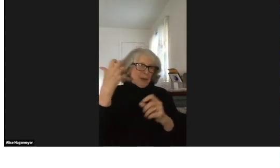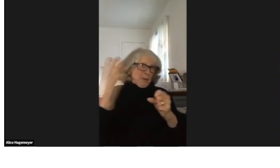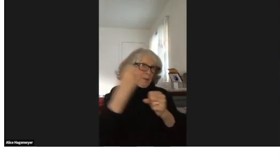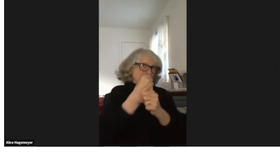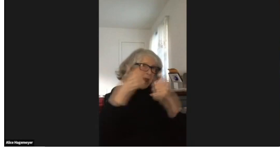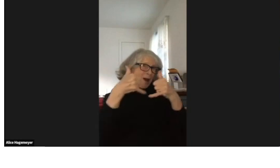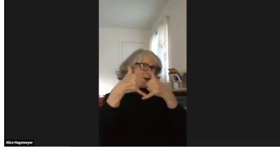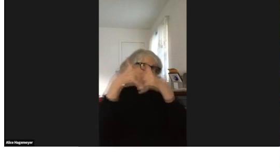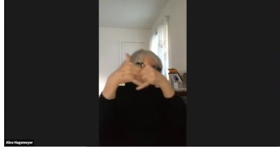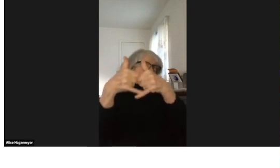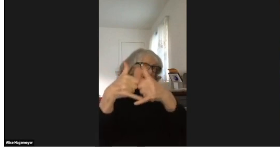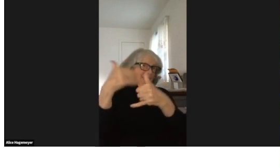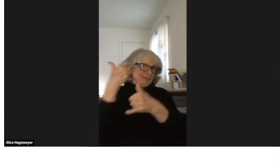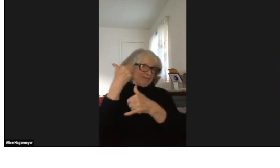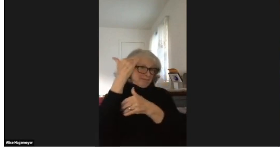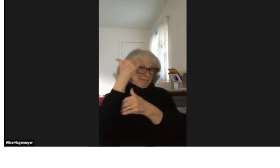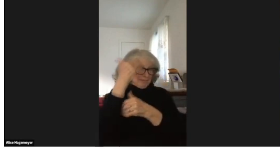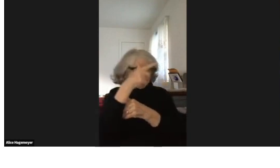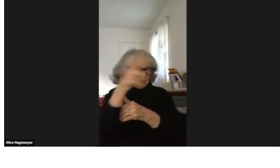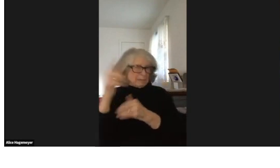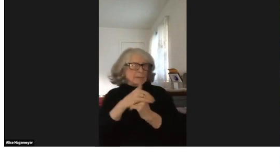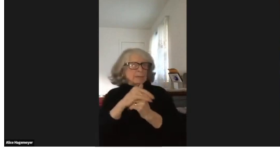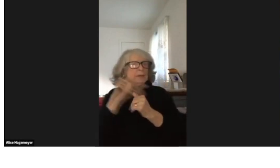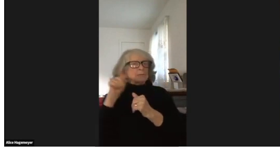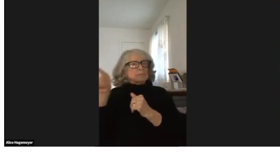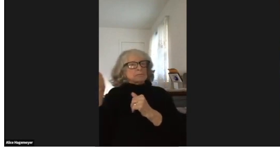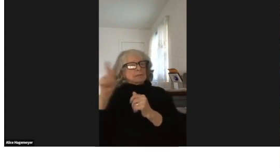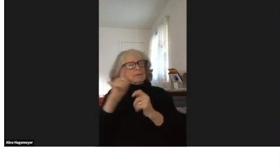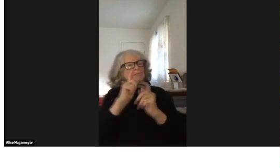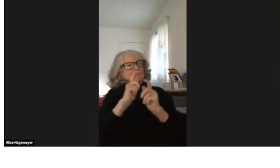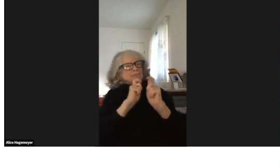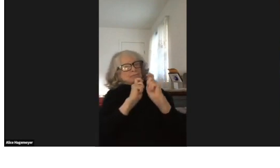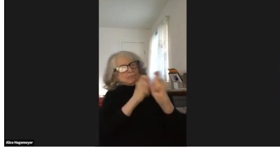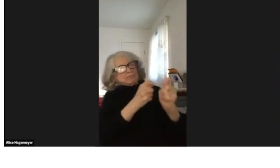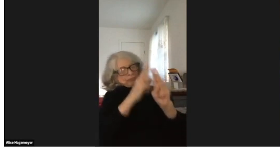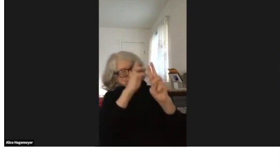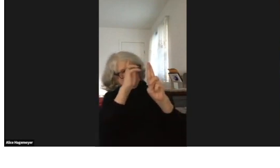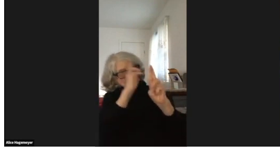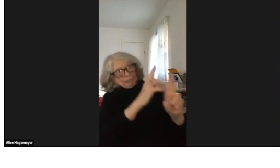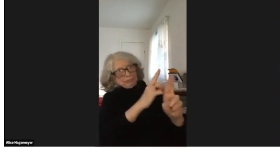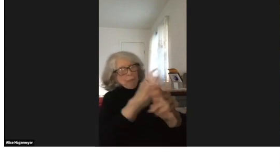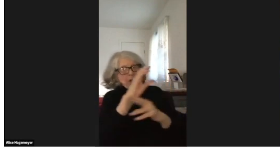He just won an Academy Award, I'm sure you all have heard about it.